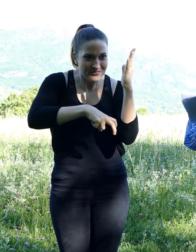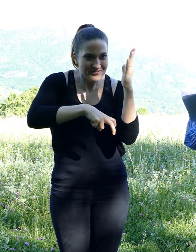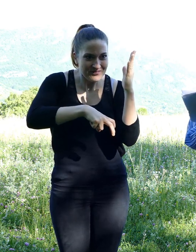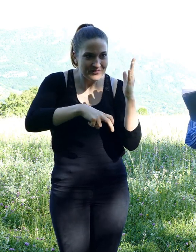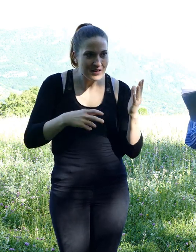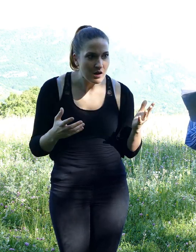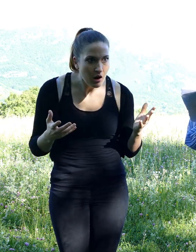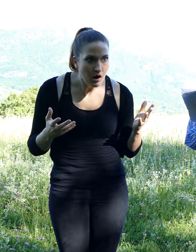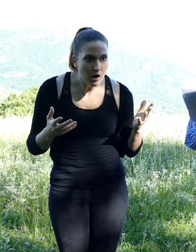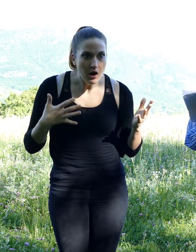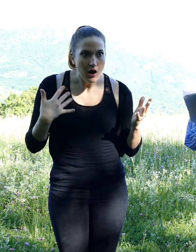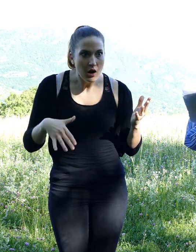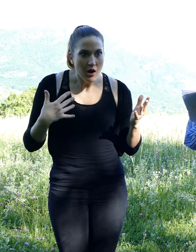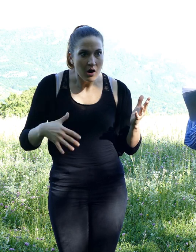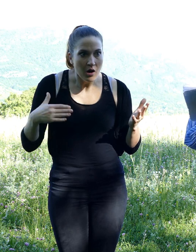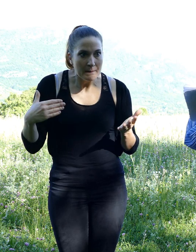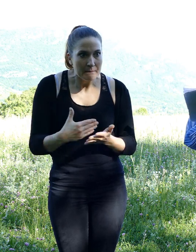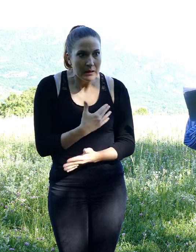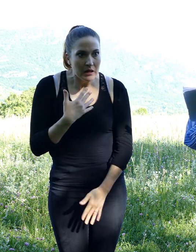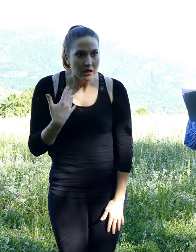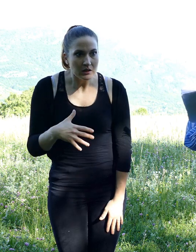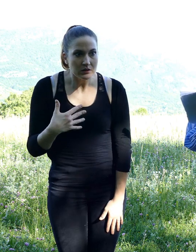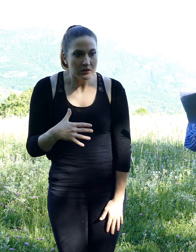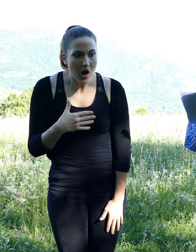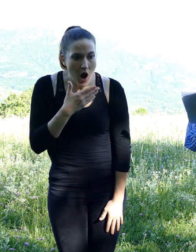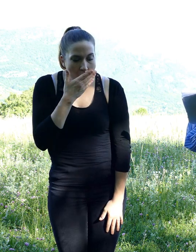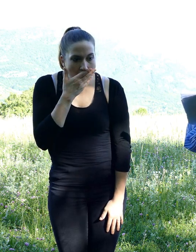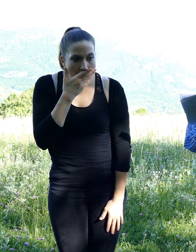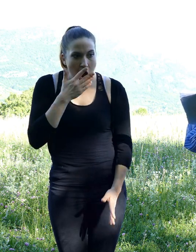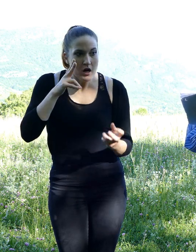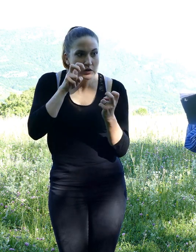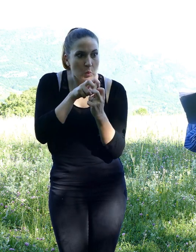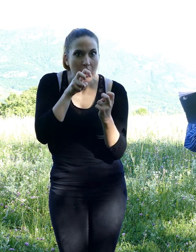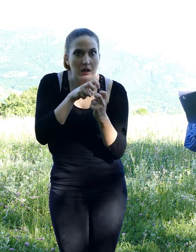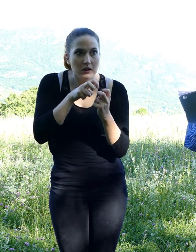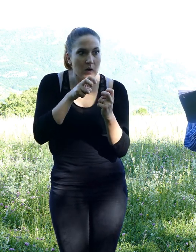But to his great surprise, Diabou realized half of his provisions were missing!